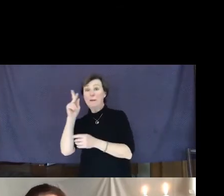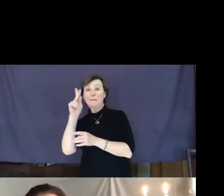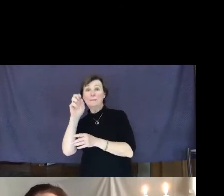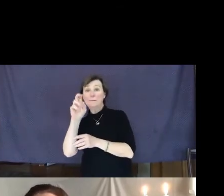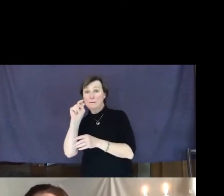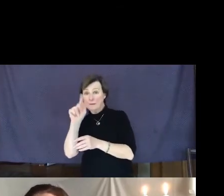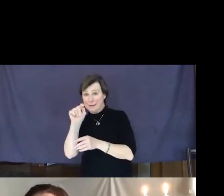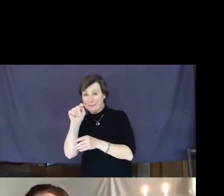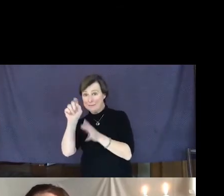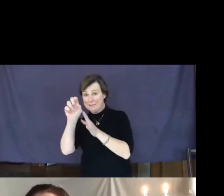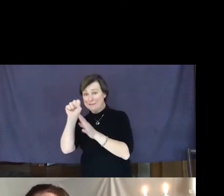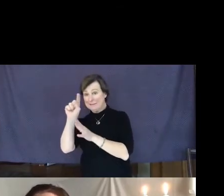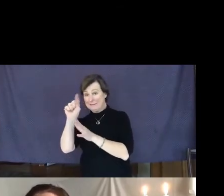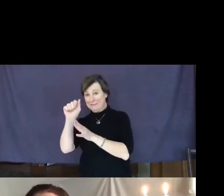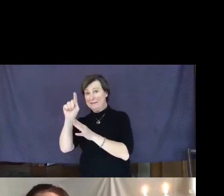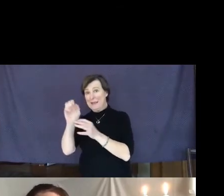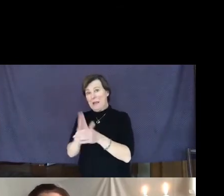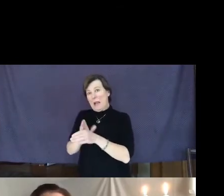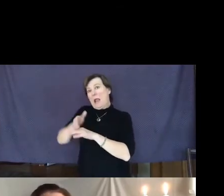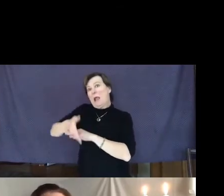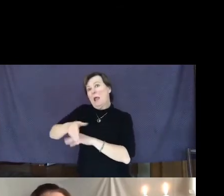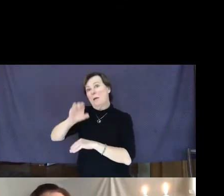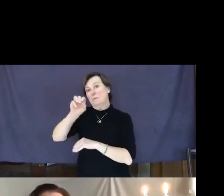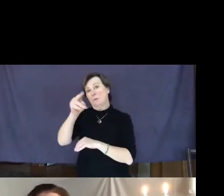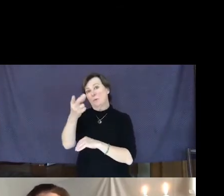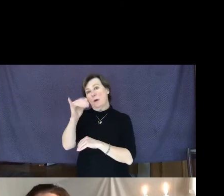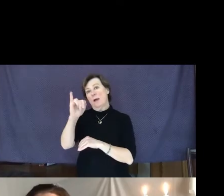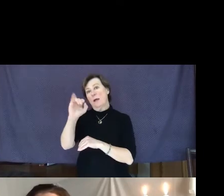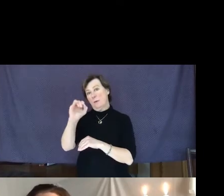the Ohio National Guard shooting of four students